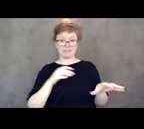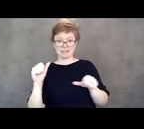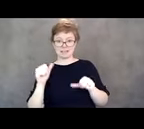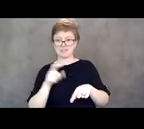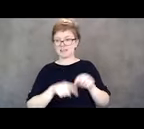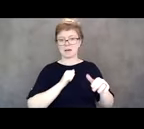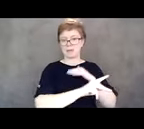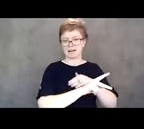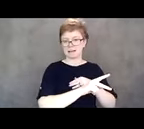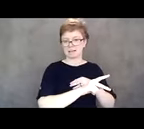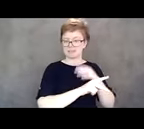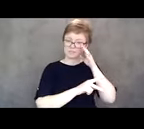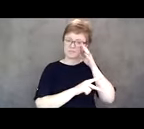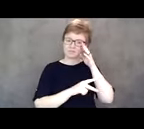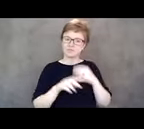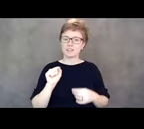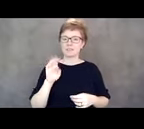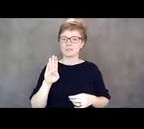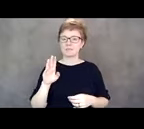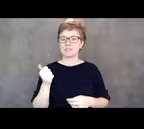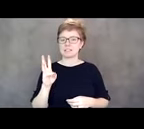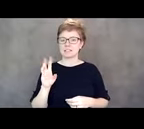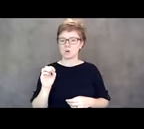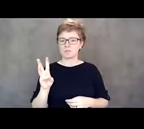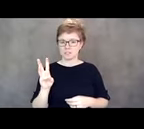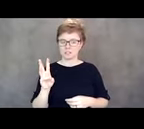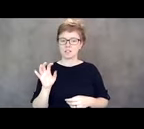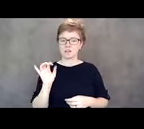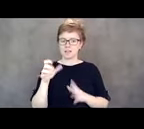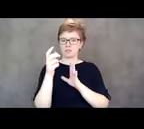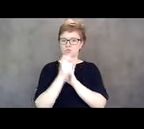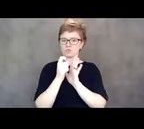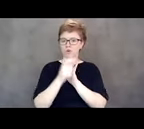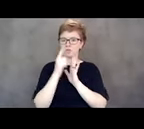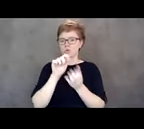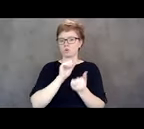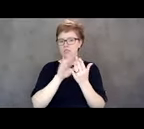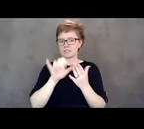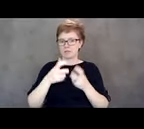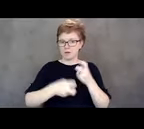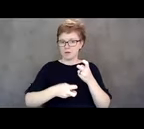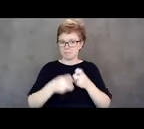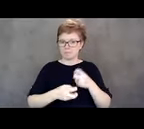Senate Bill 1606 is designed to address this problem. And I just ask you to keep this in mind when